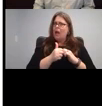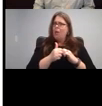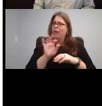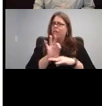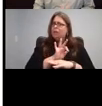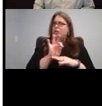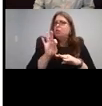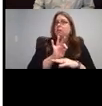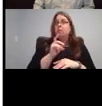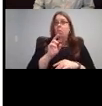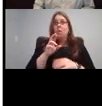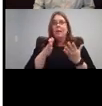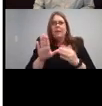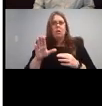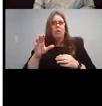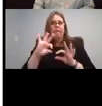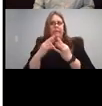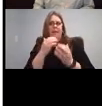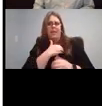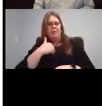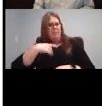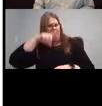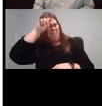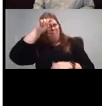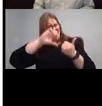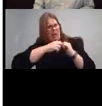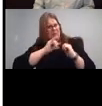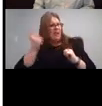members who are like how does that even work? This one right here.